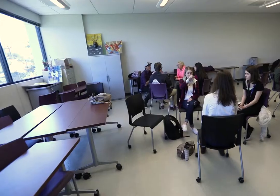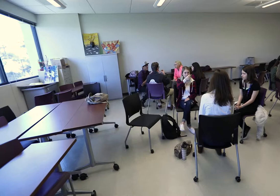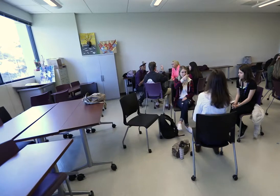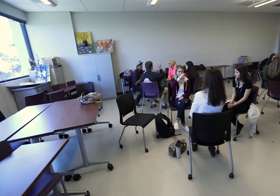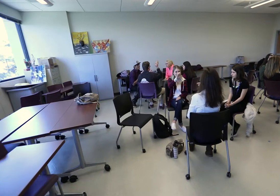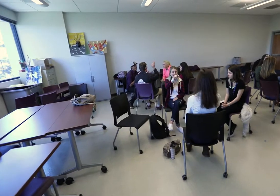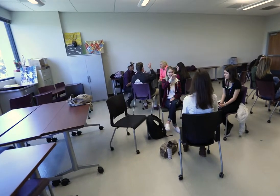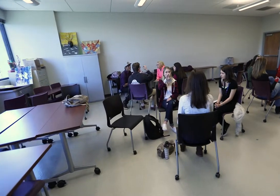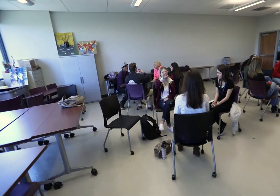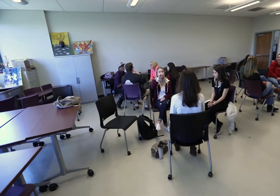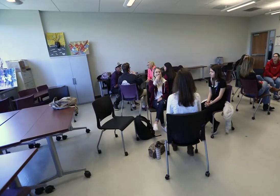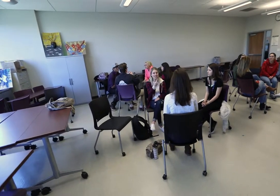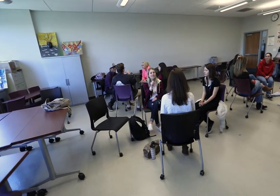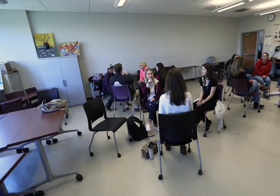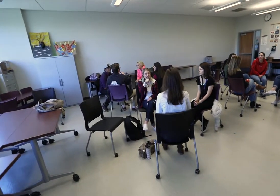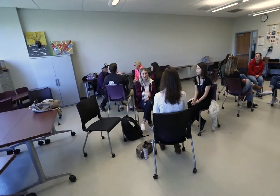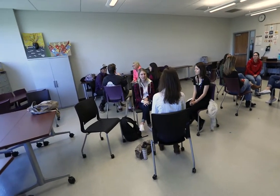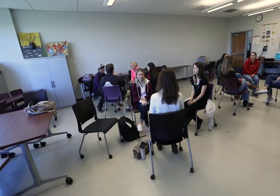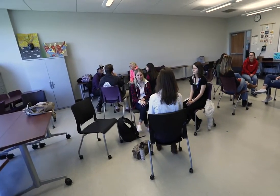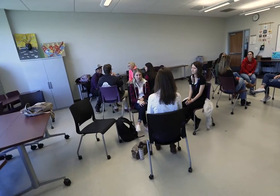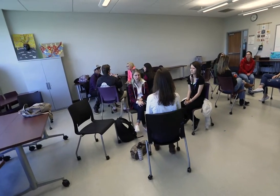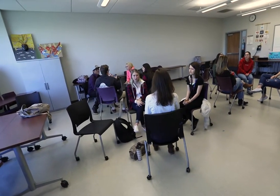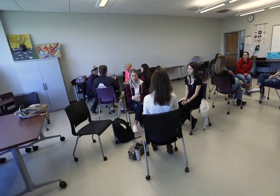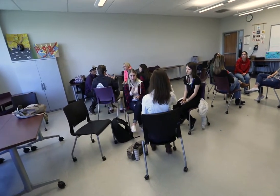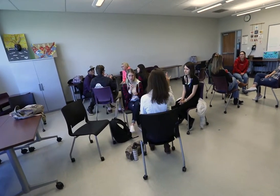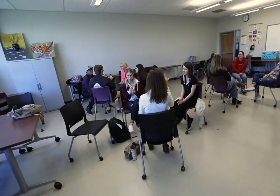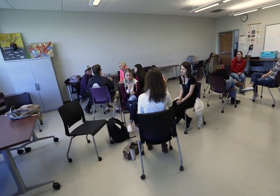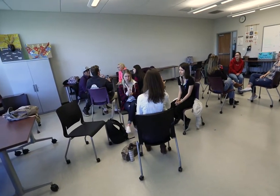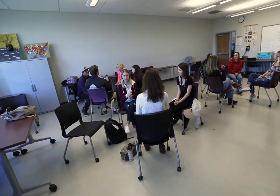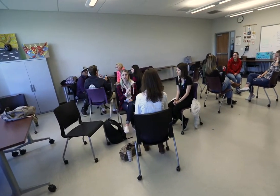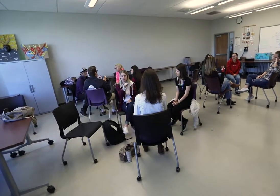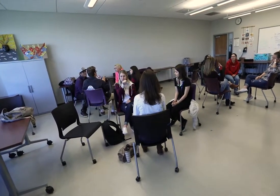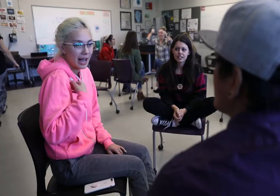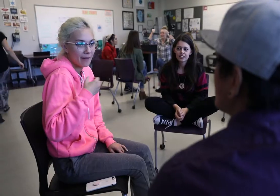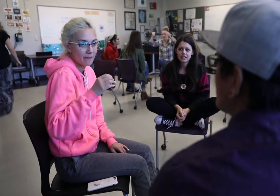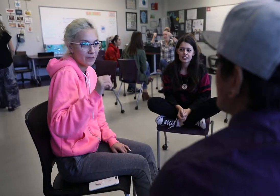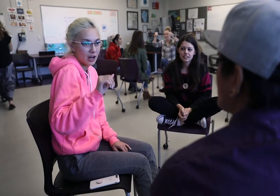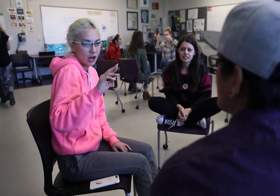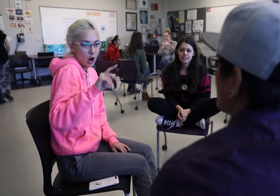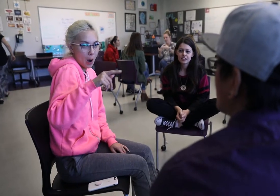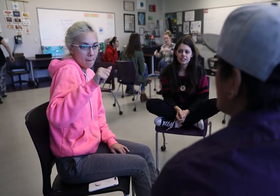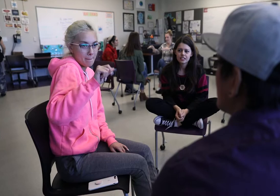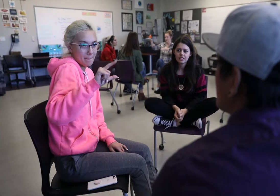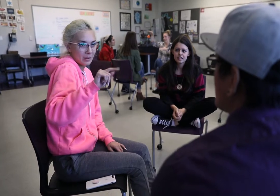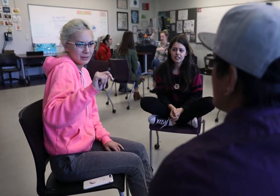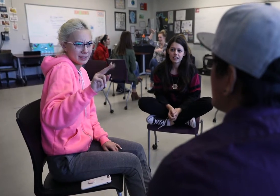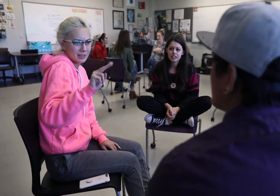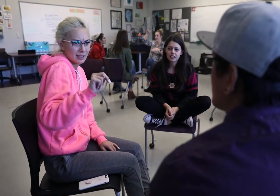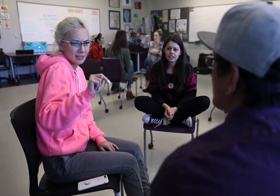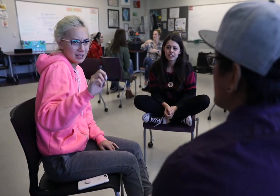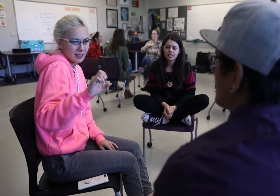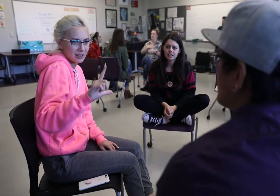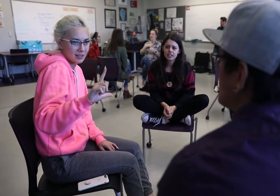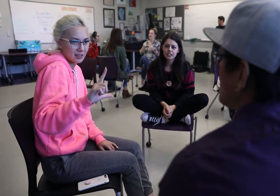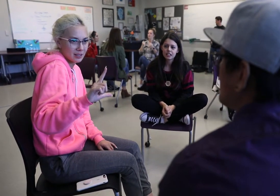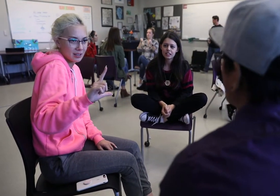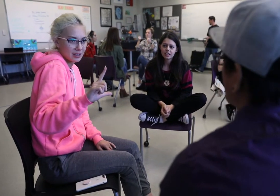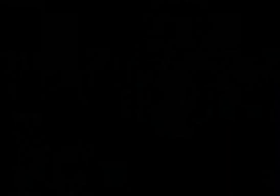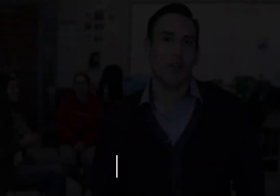done with the program you'll feel you have an understanding of what to do and you can go out there and start working. As a freelance interpreter, you could go